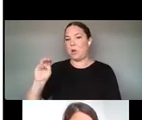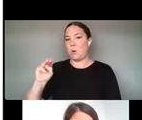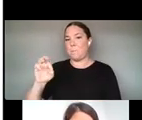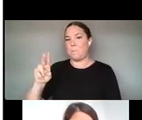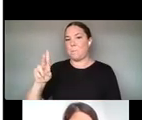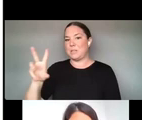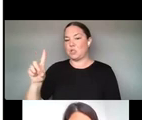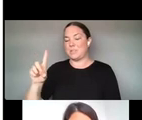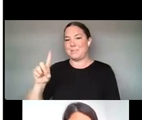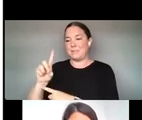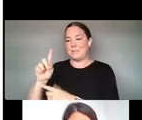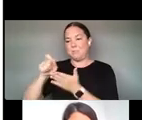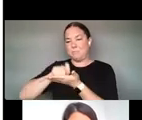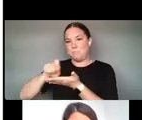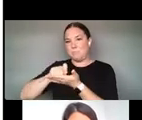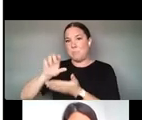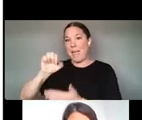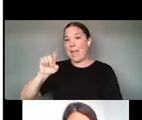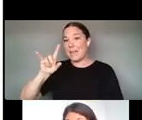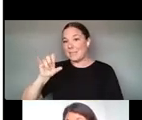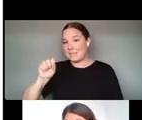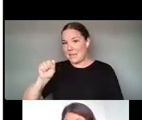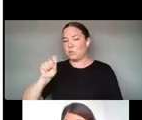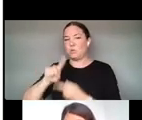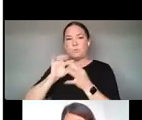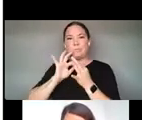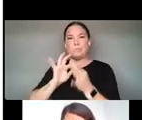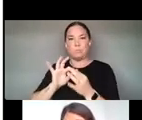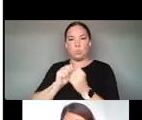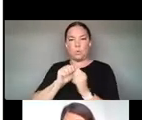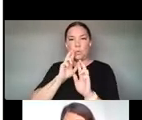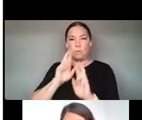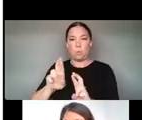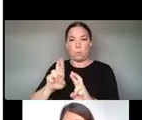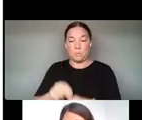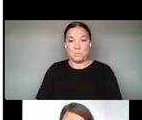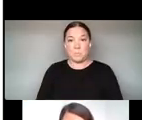BUT BEFORE I GIVE YOU A SNEAK PREVIEW OF SOME OF THE ELEMENTS THAT WE GO OVER IN THIS PUBLICATION,